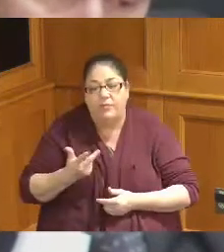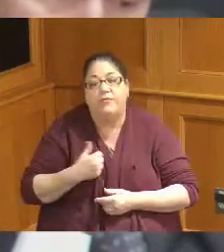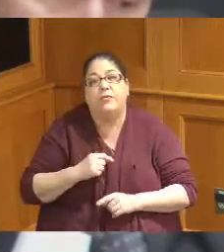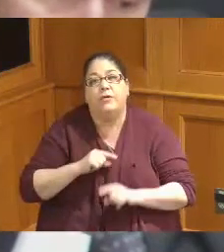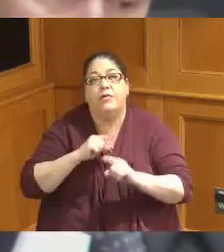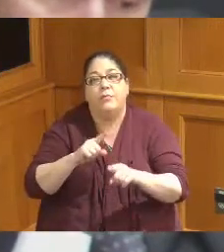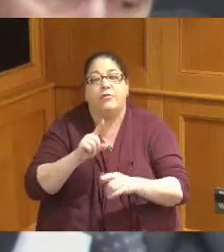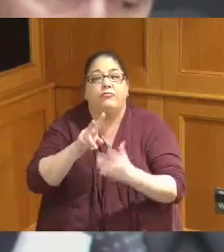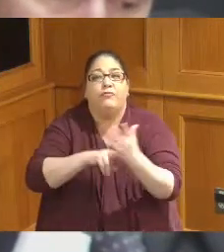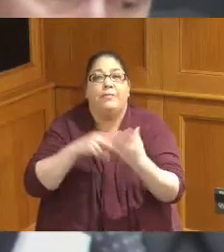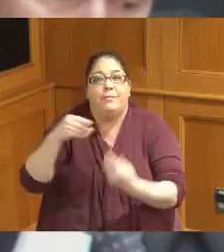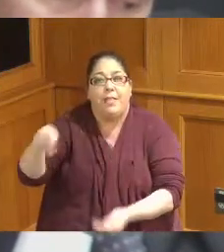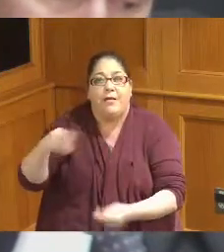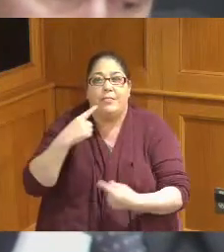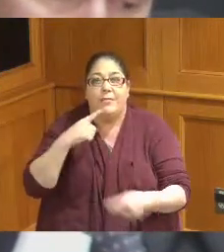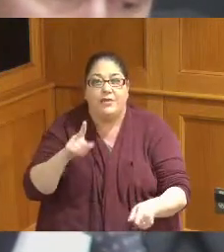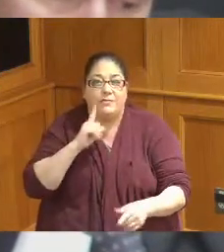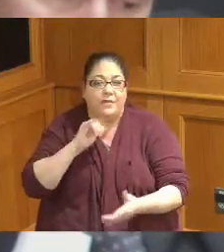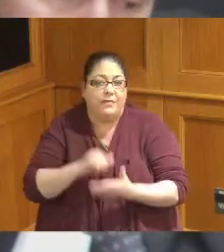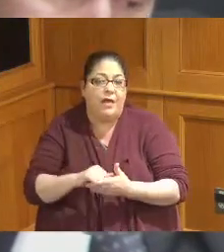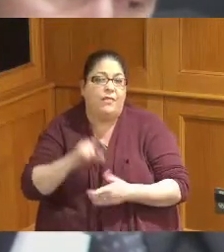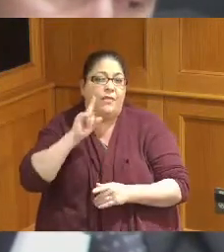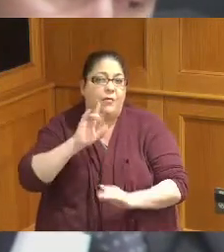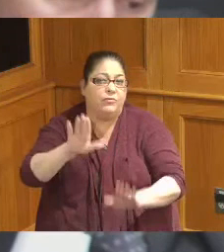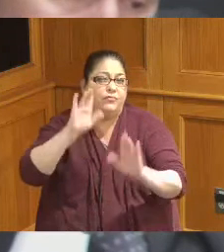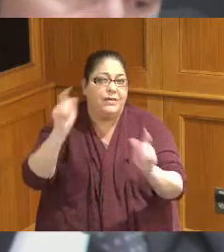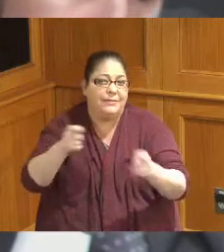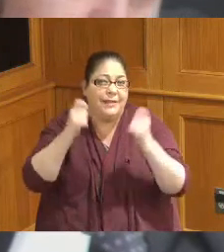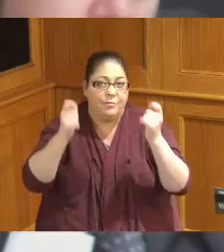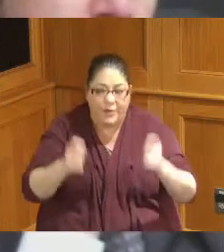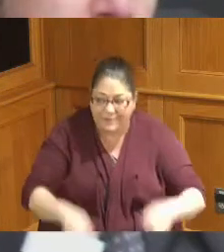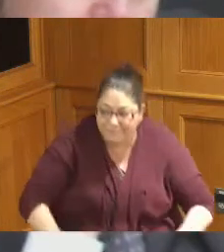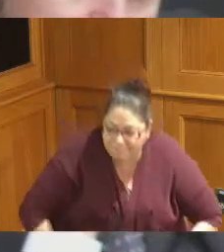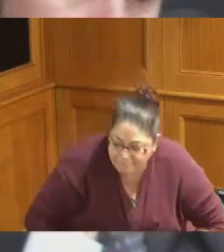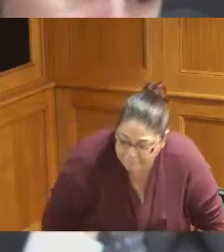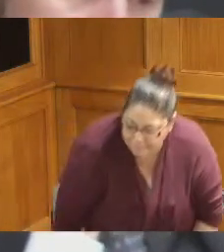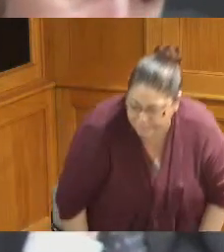read the proclamation so I thought it was a great celebration we intend to do it every year and want